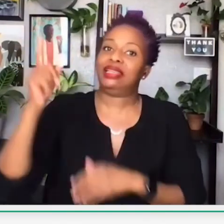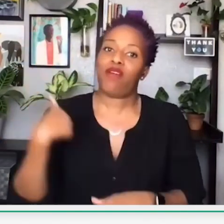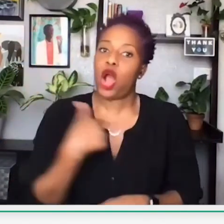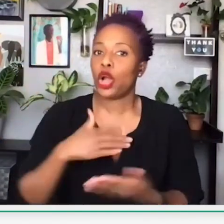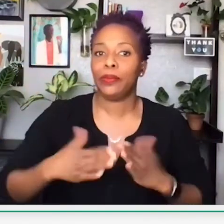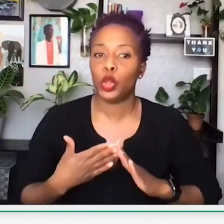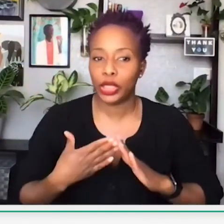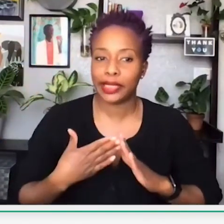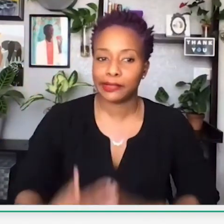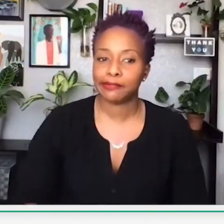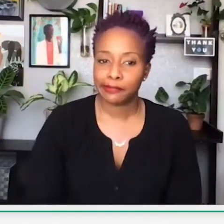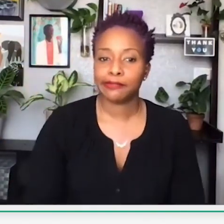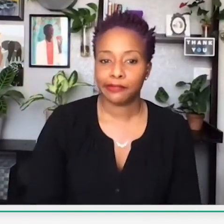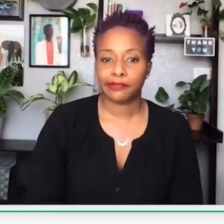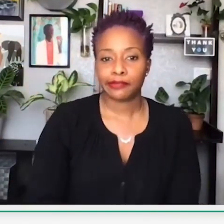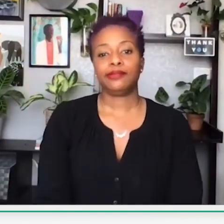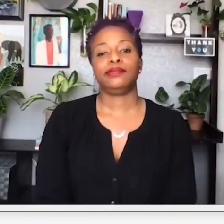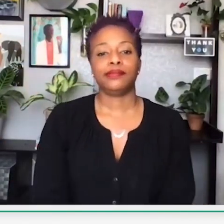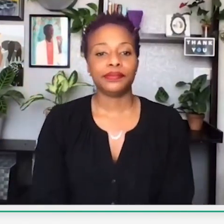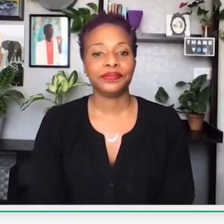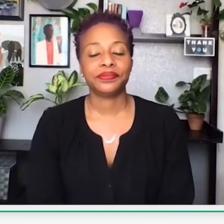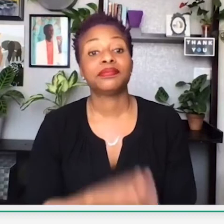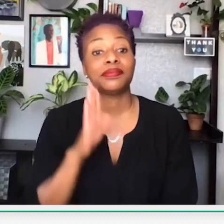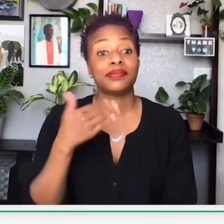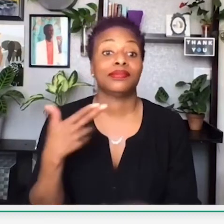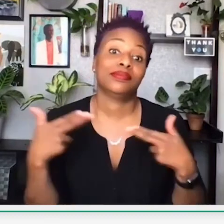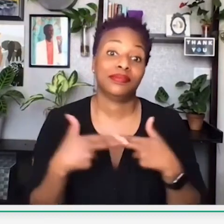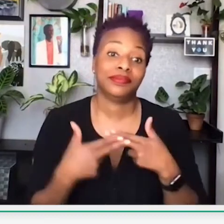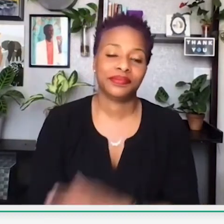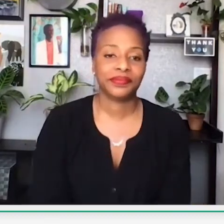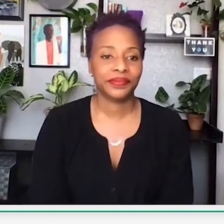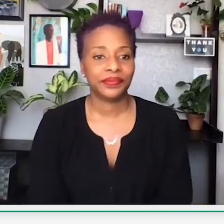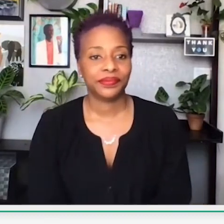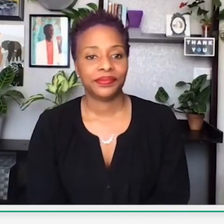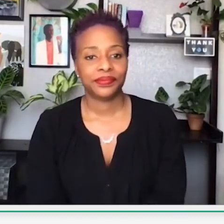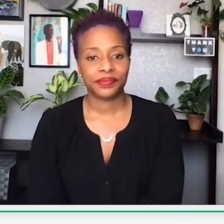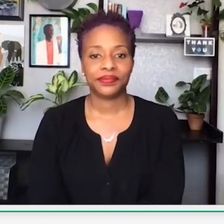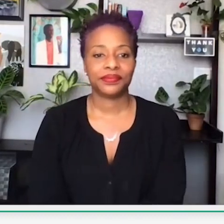It’s spent quickly and leaves our community quickly. All right, next slide.